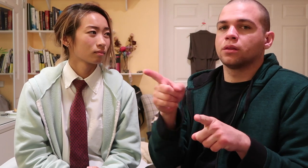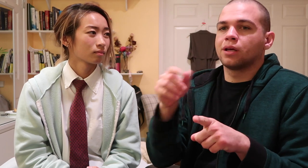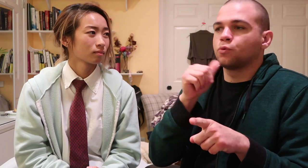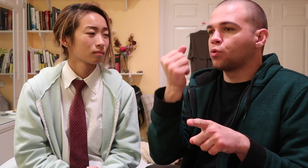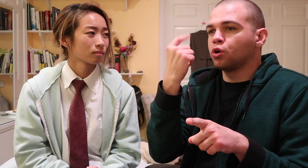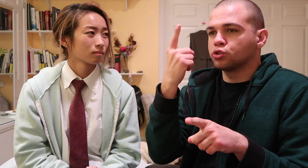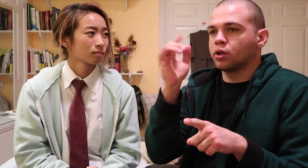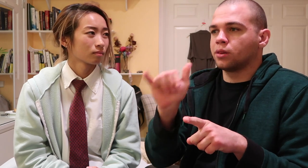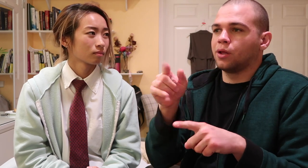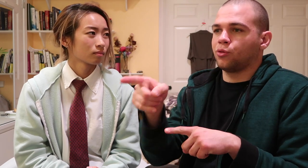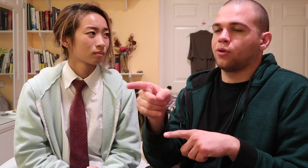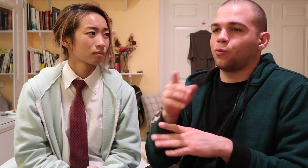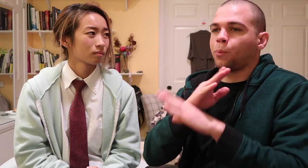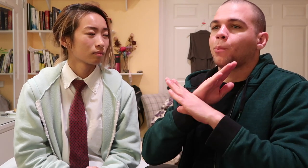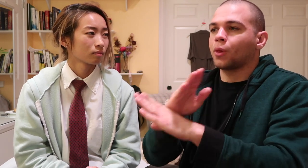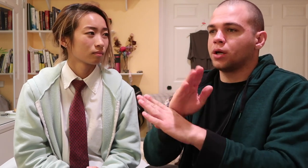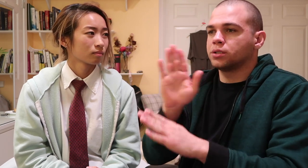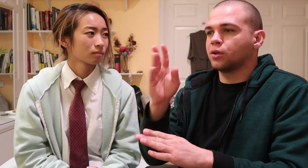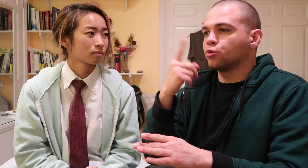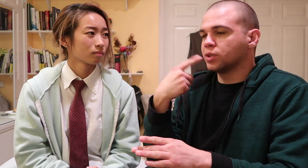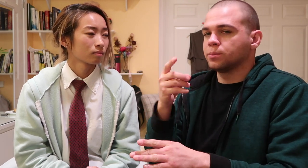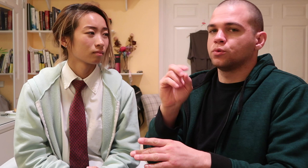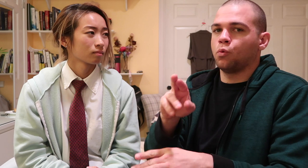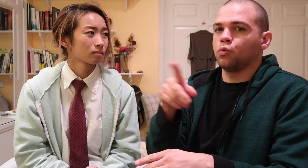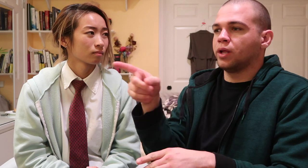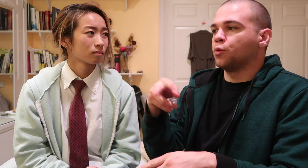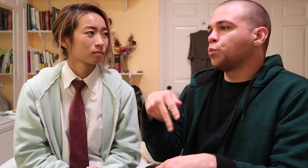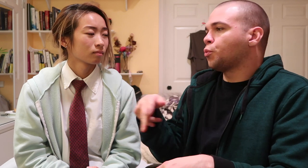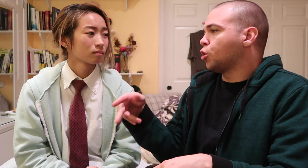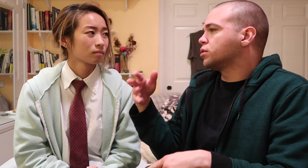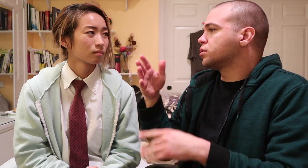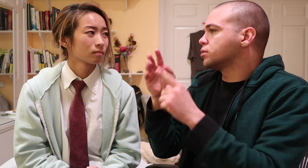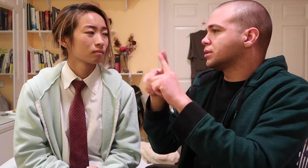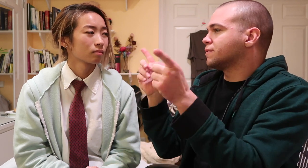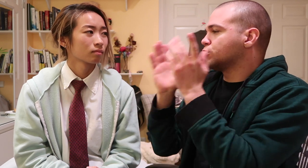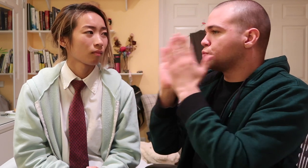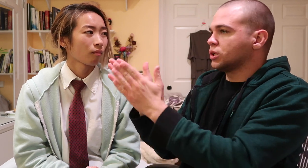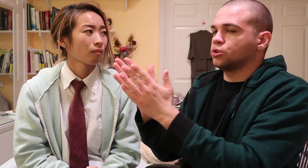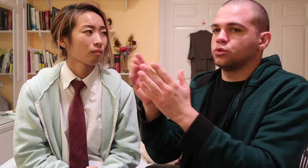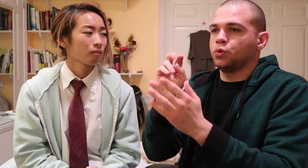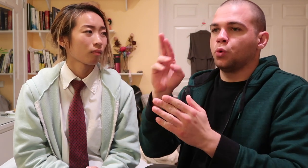are blocking their lips or they are walking a different direction